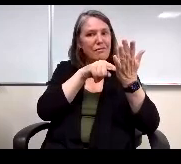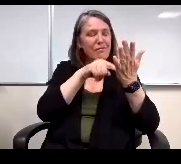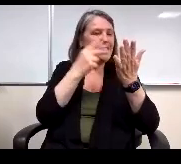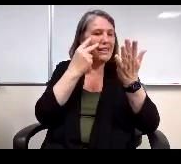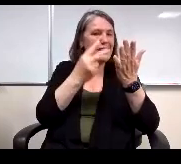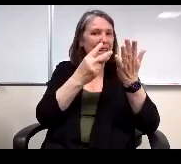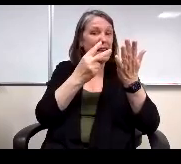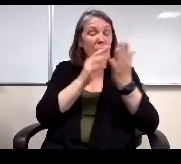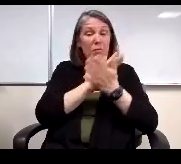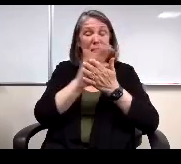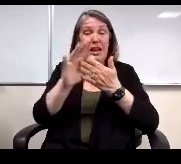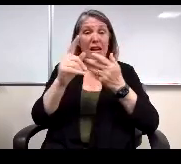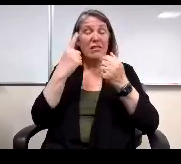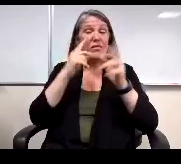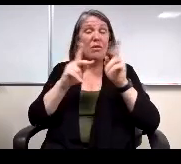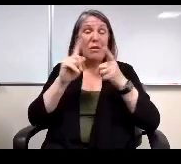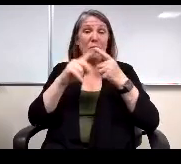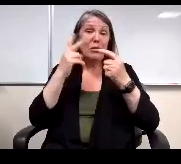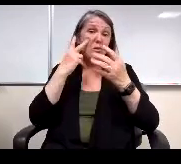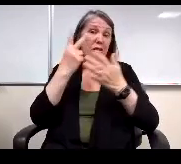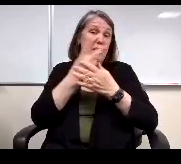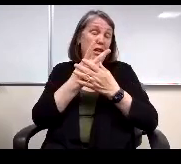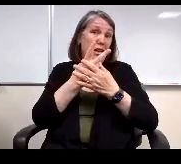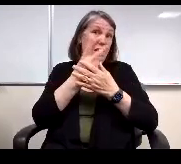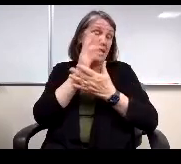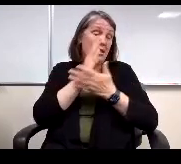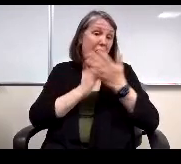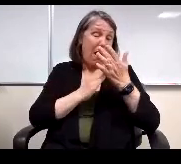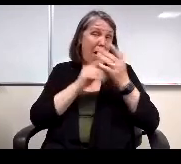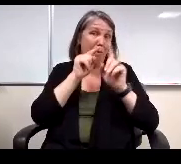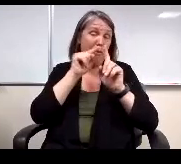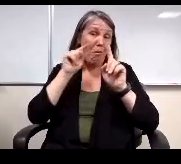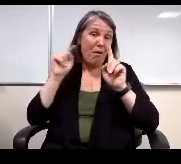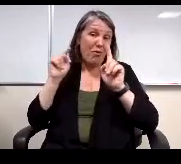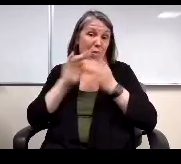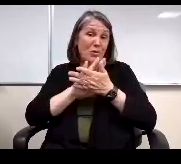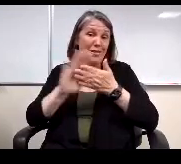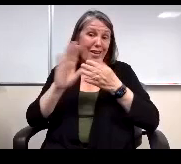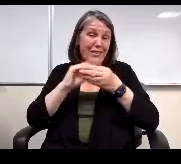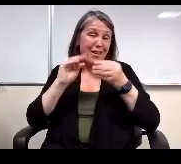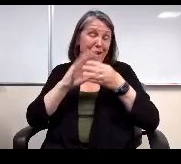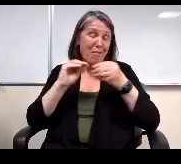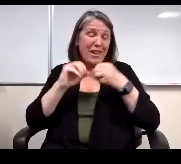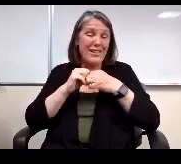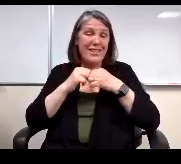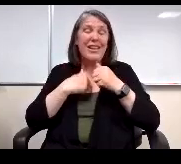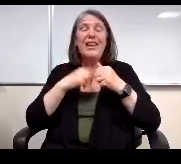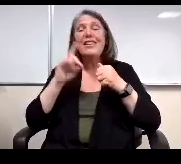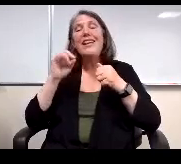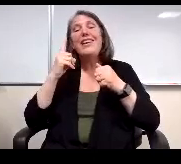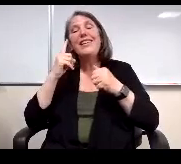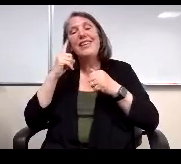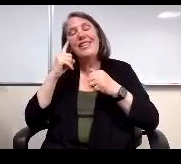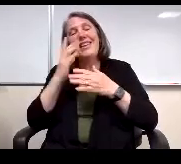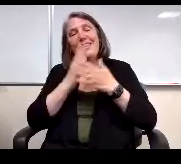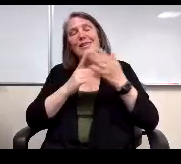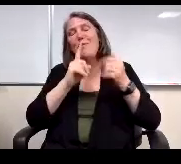I don't know people to see some of those nice comments 'cause I I did think some of them were really wonderful. Thank you.